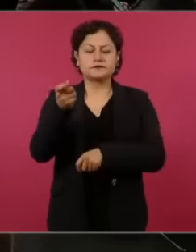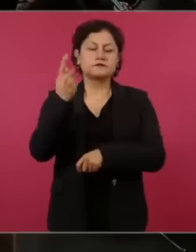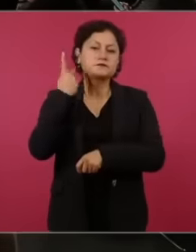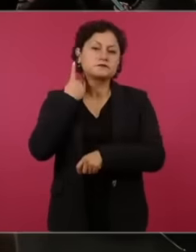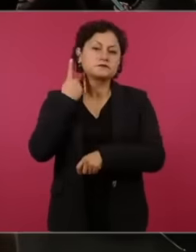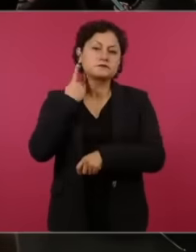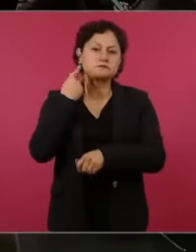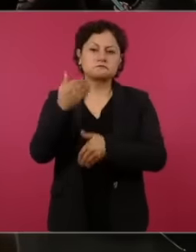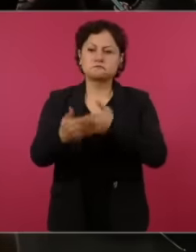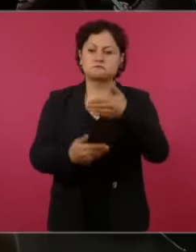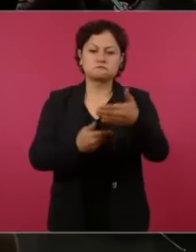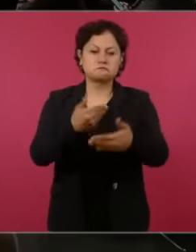but it is